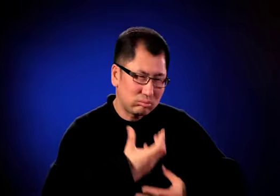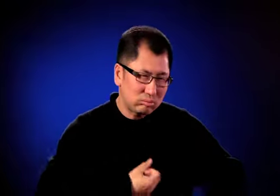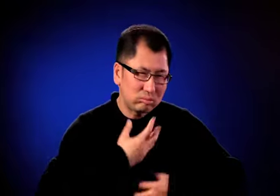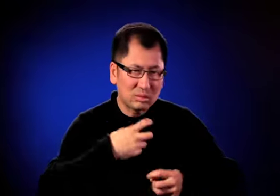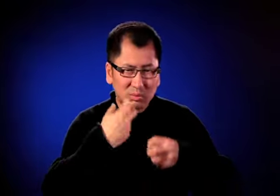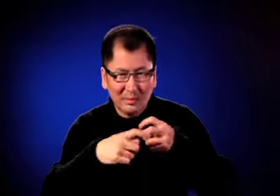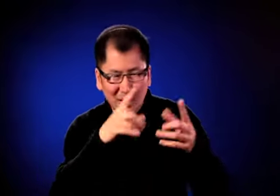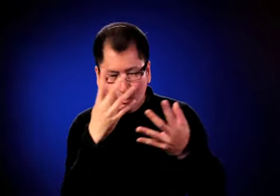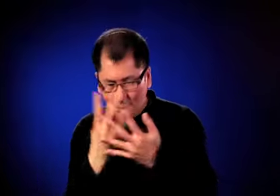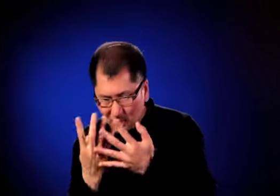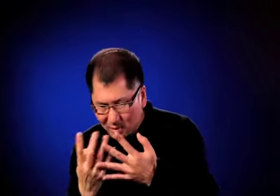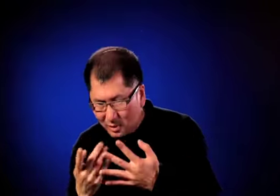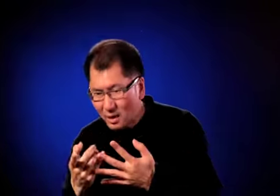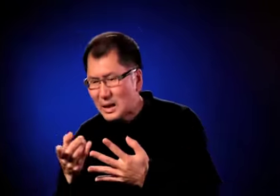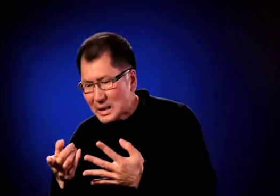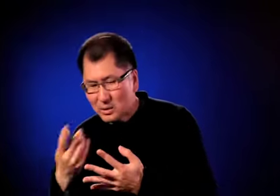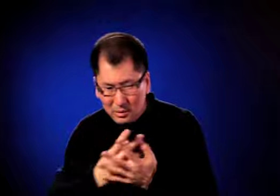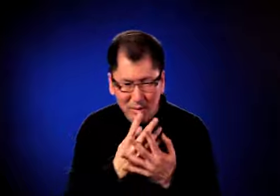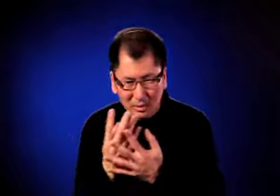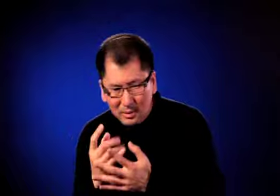let them ask us questions.